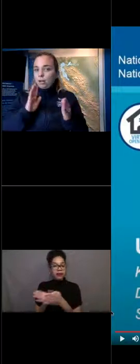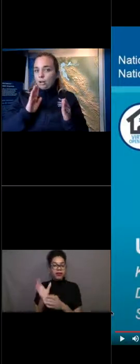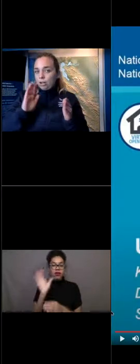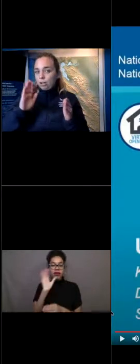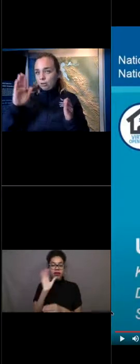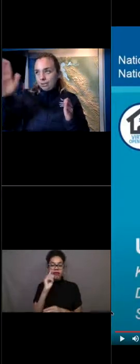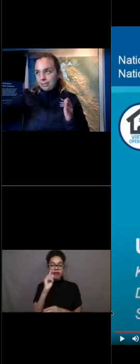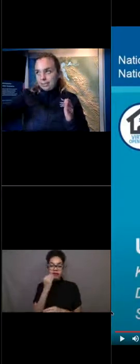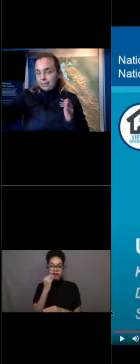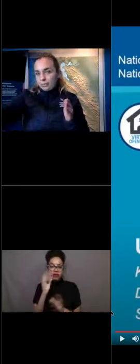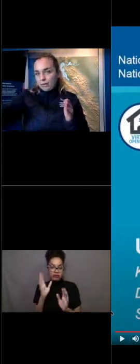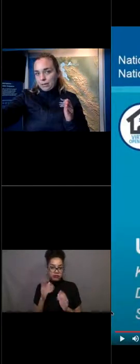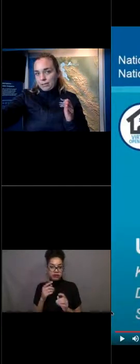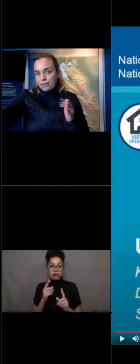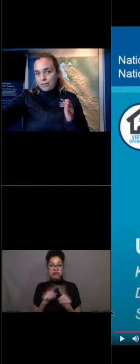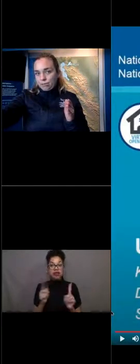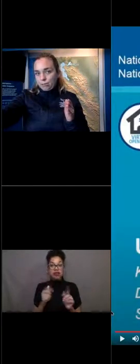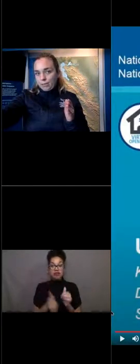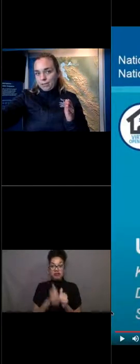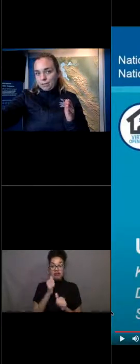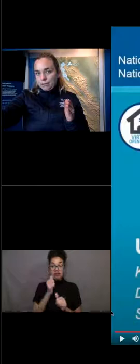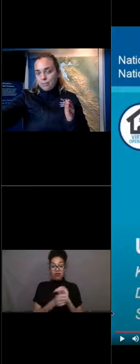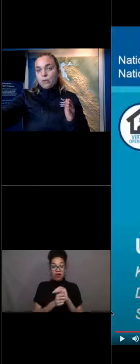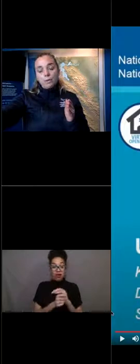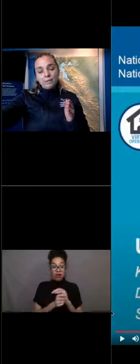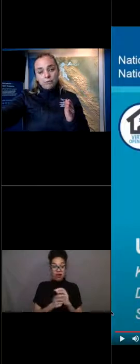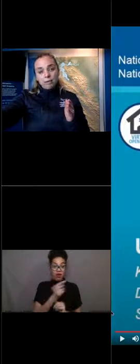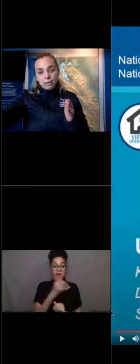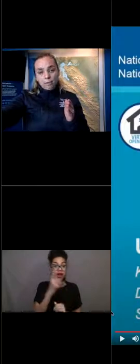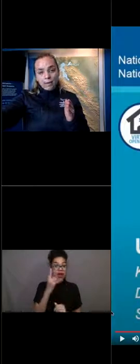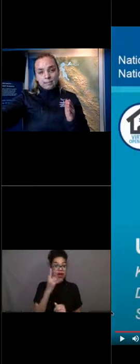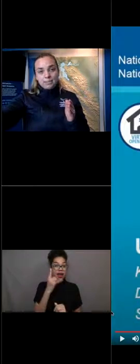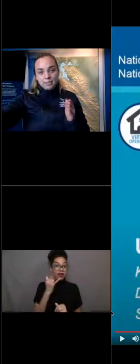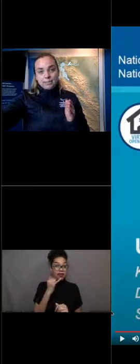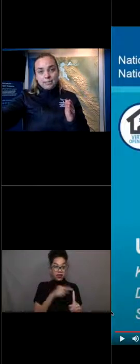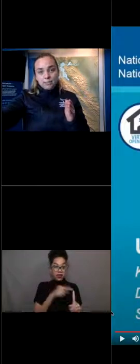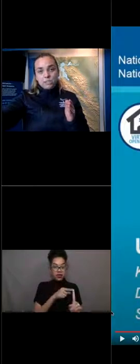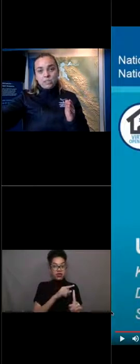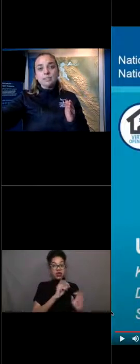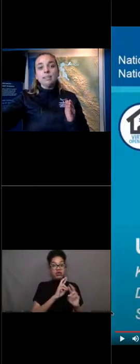But all the ones that end up coming to California, when they're ready to go back to their nesting beaches,